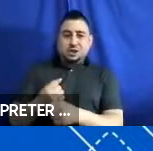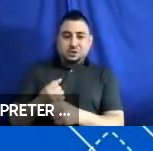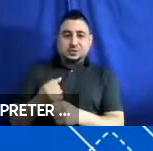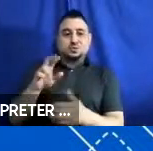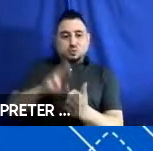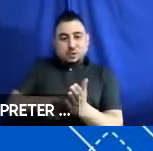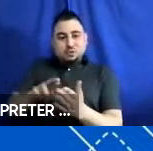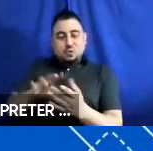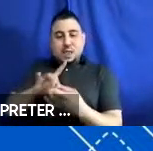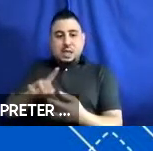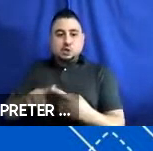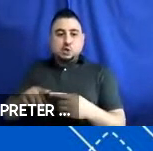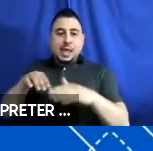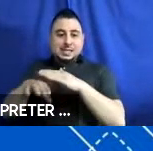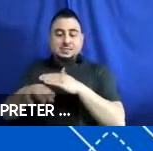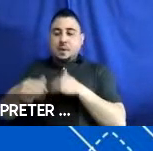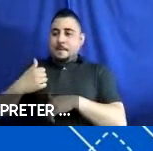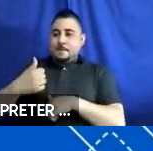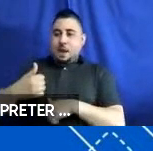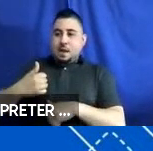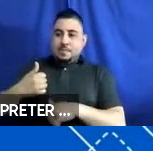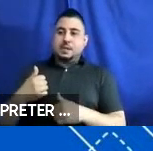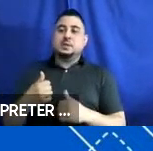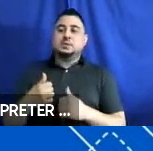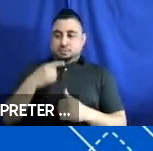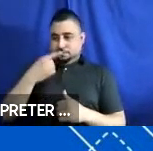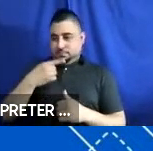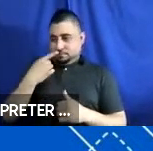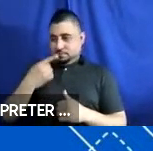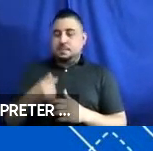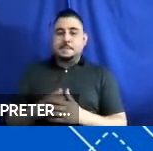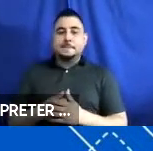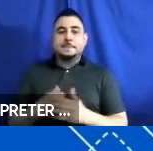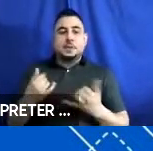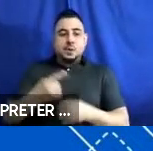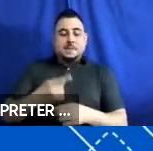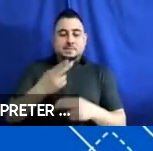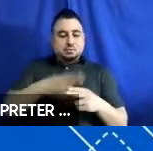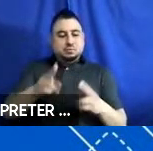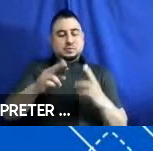to accessible public transportation. And so, today, I want to briefly share some of the